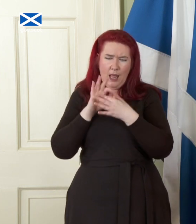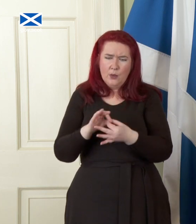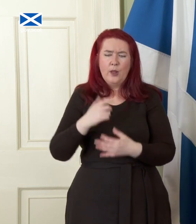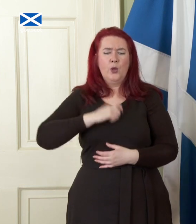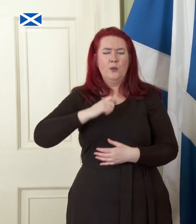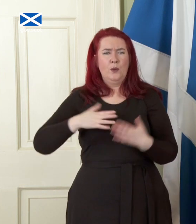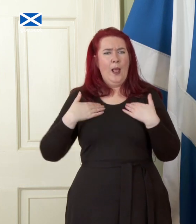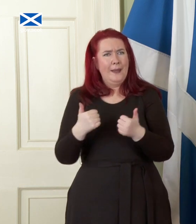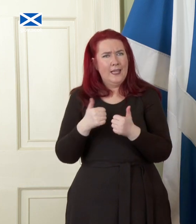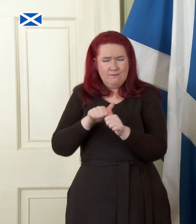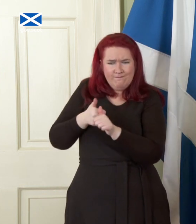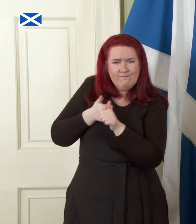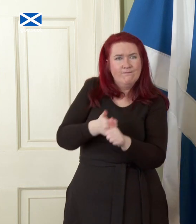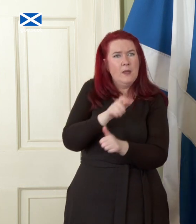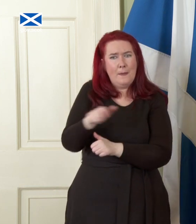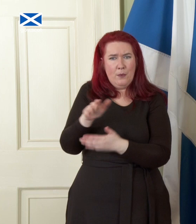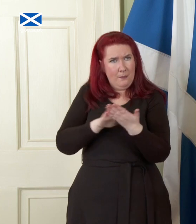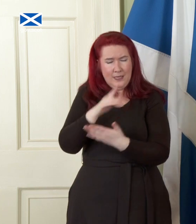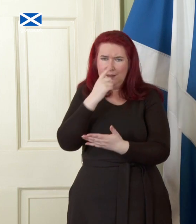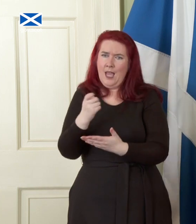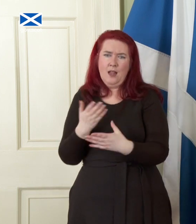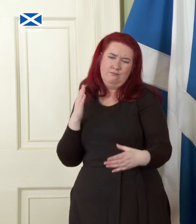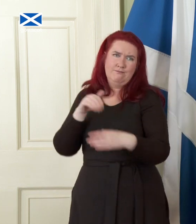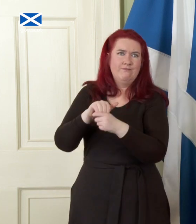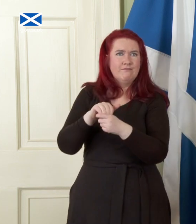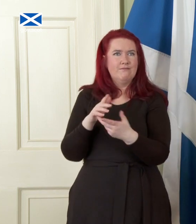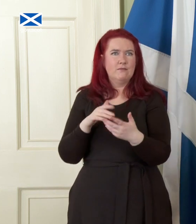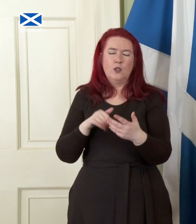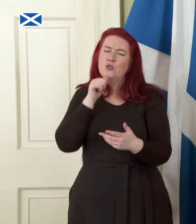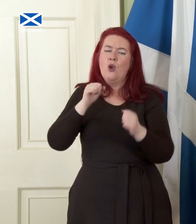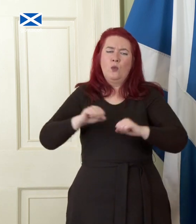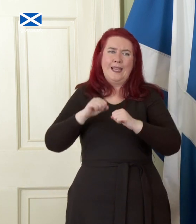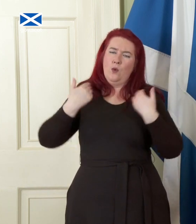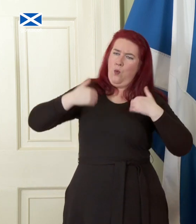people up so that they can contribute fully, not waiting for wealth to trickle down while